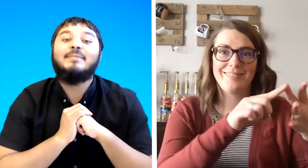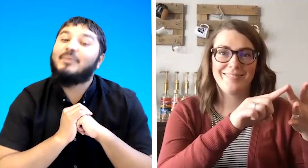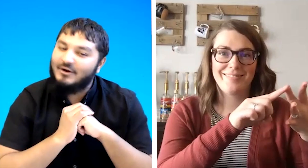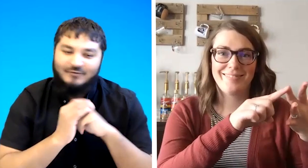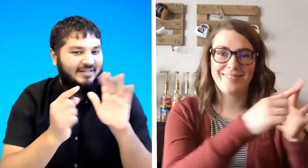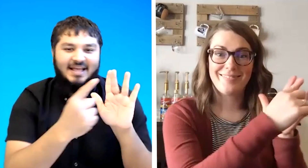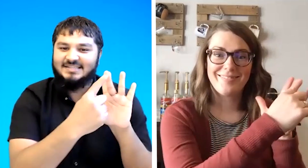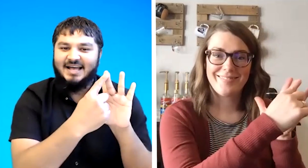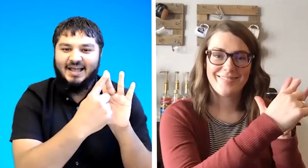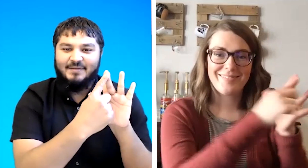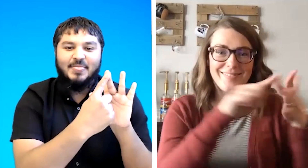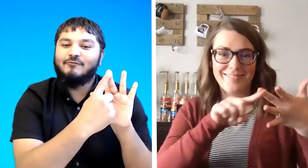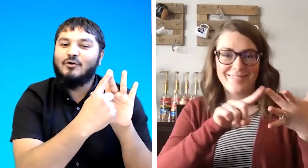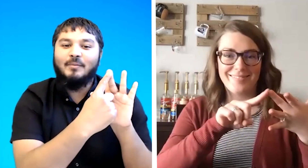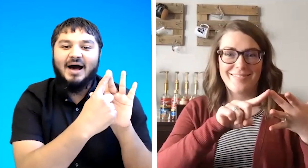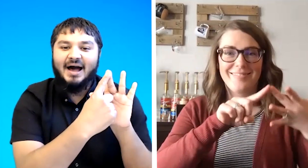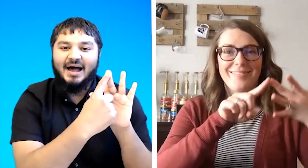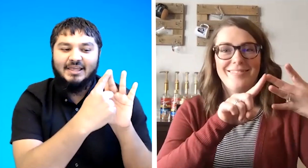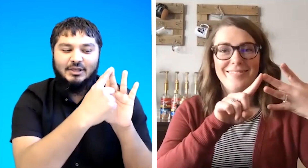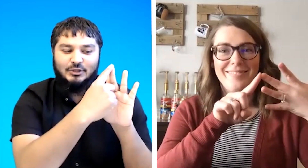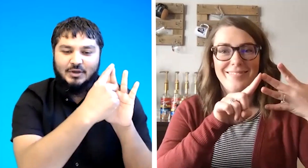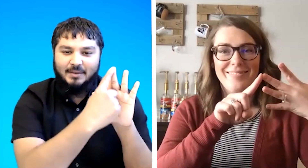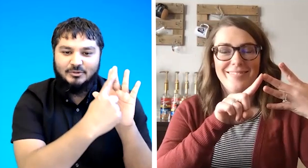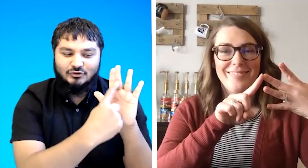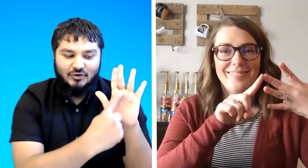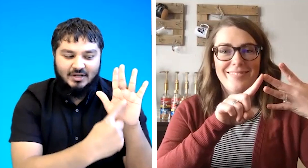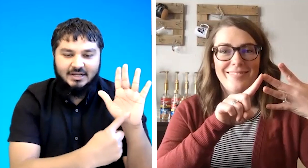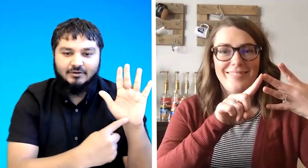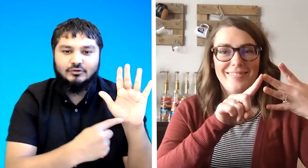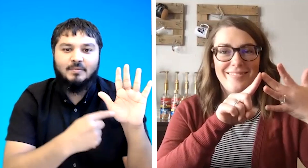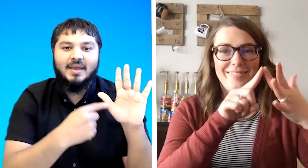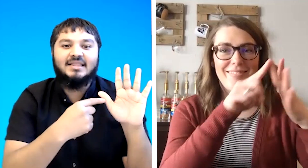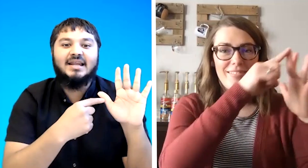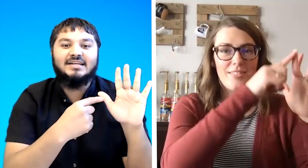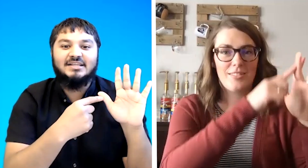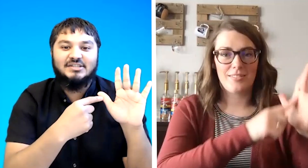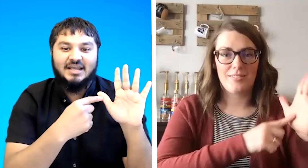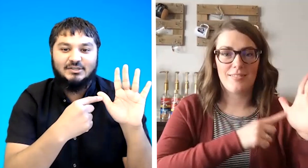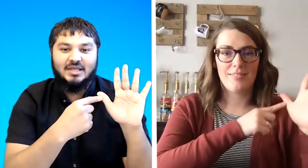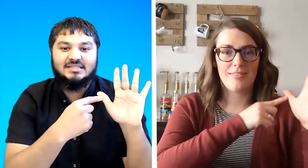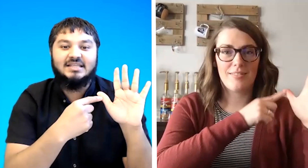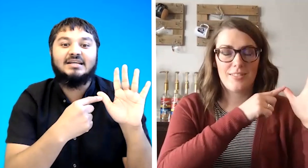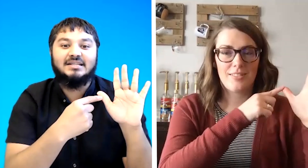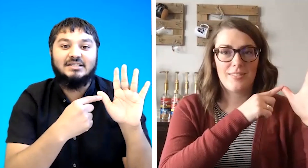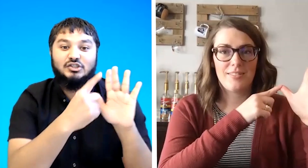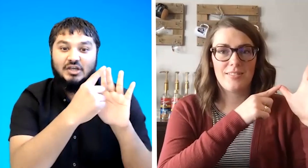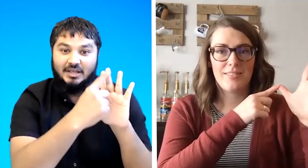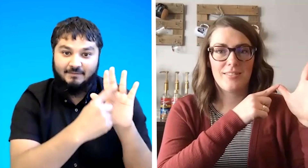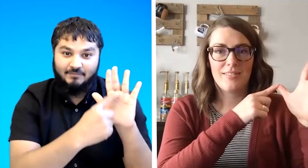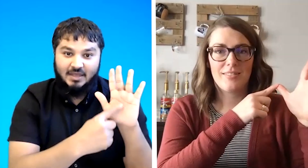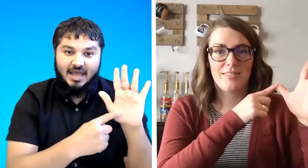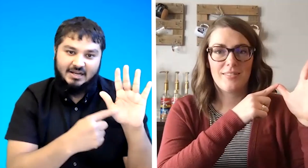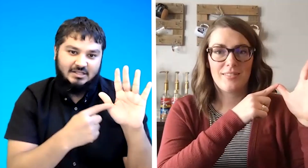perfect that's i from i you come straight down to make the letter j so that's the letter j and it's